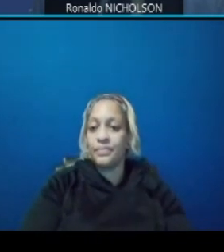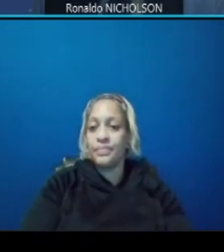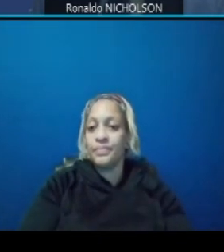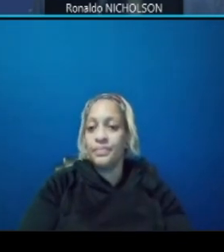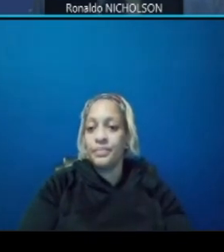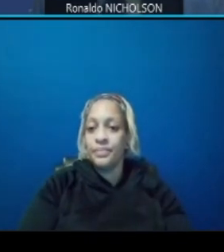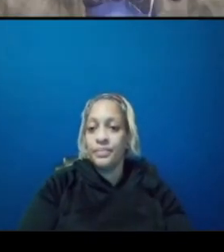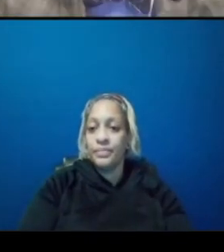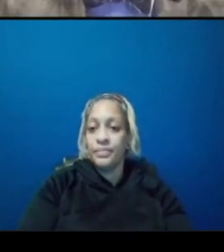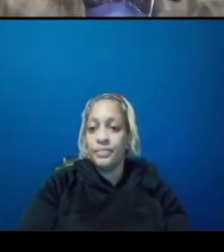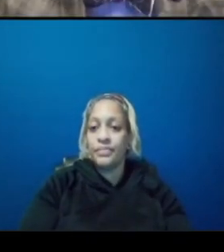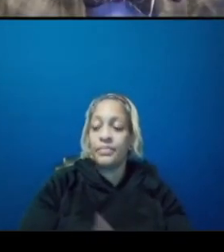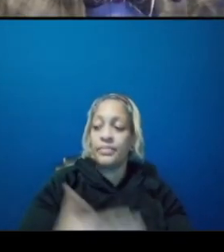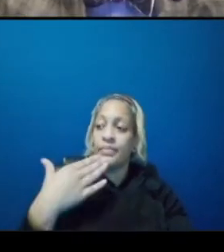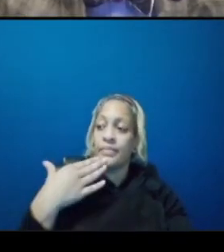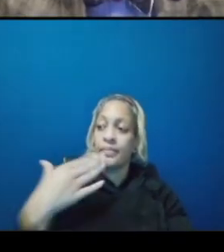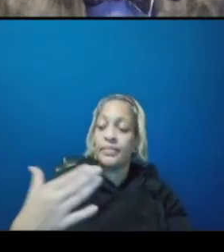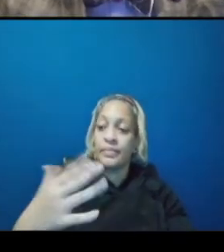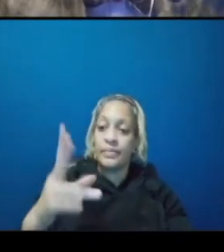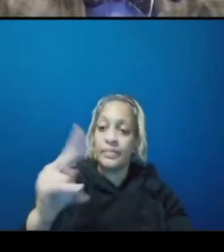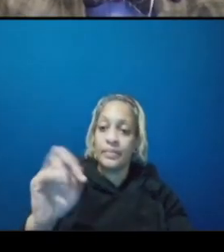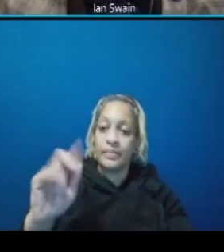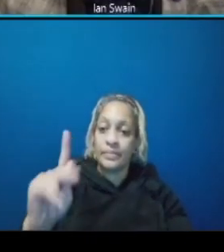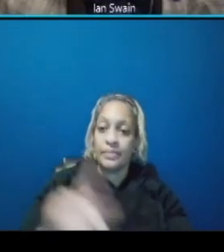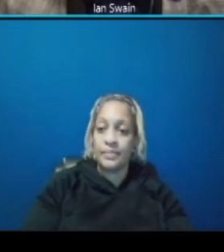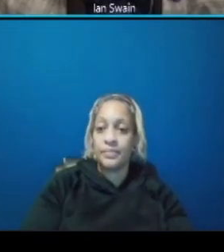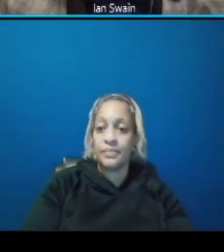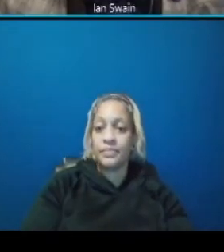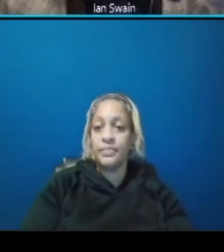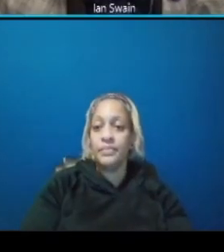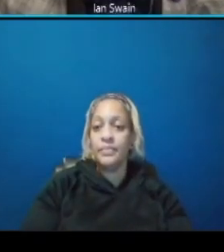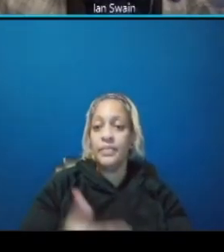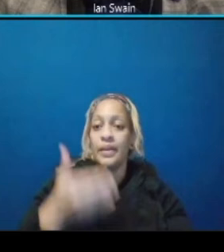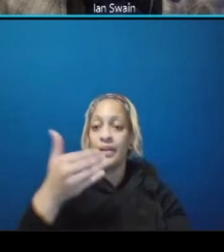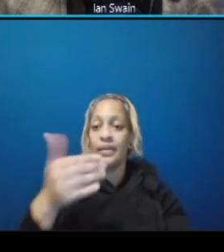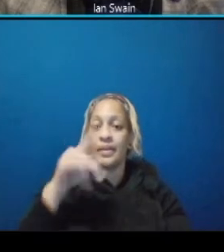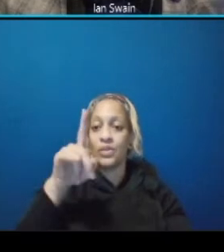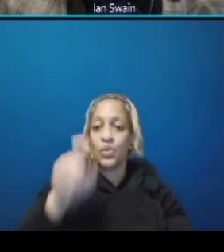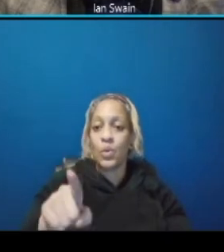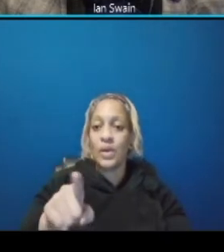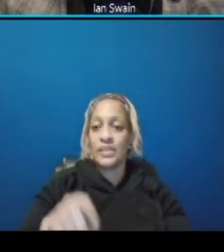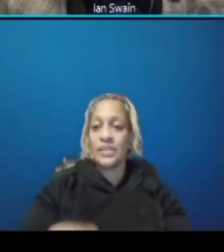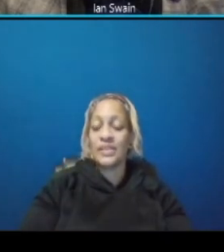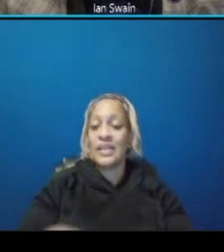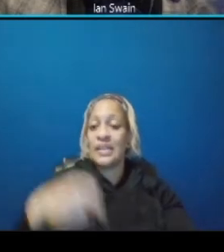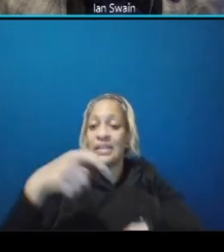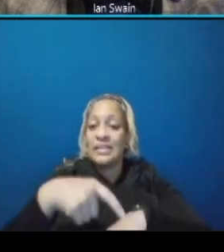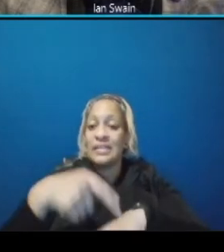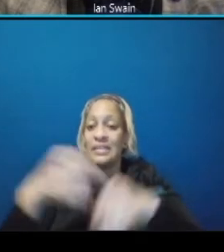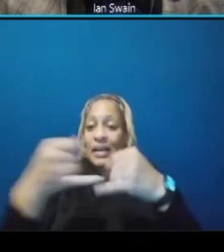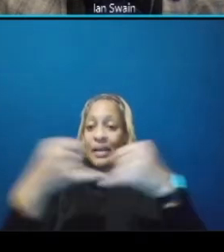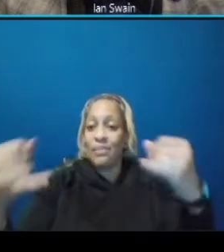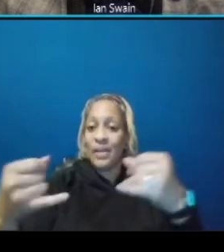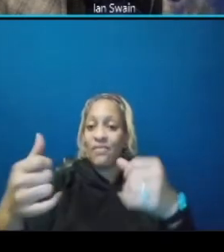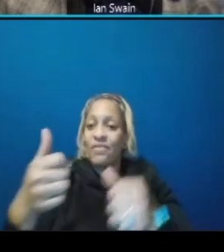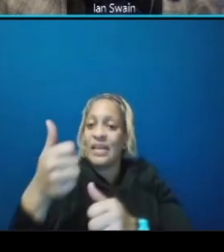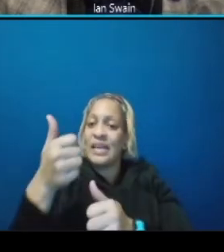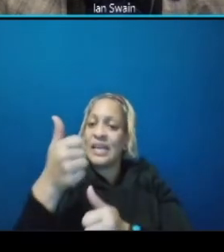thank you nick next question is there a timeline for each phase of construction more specifically